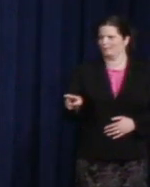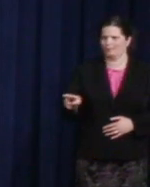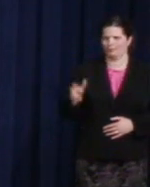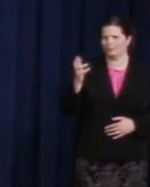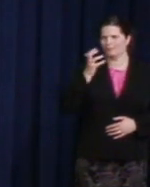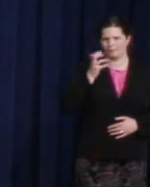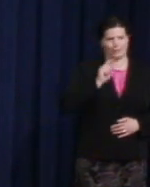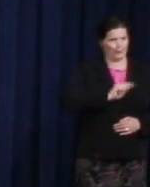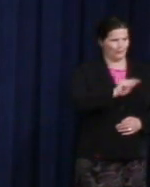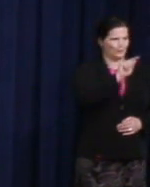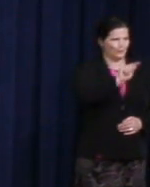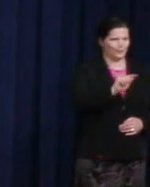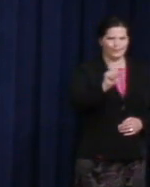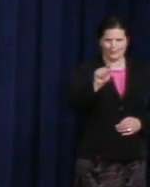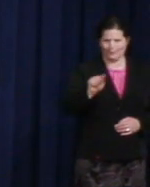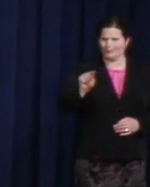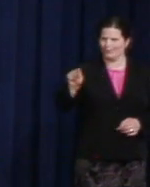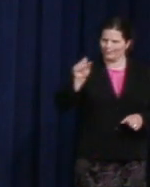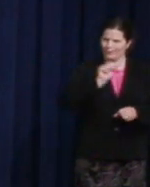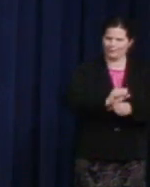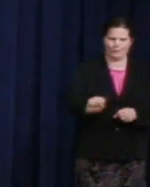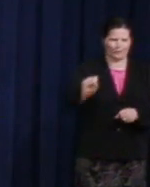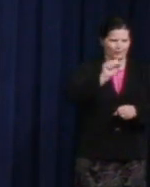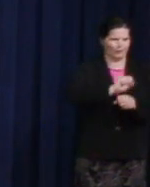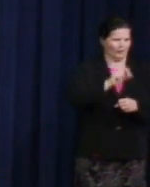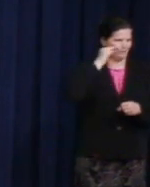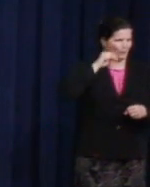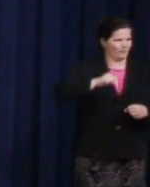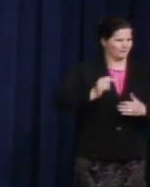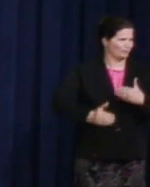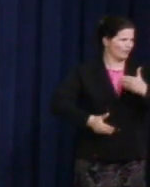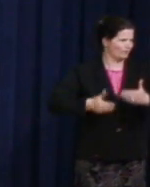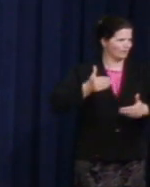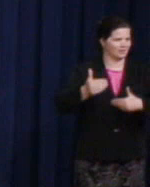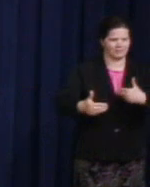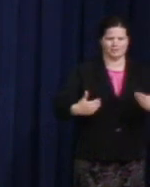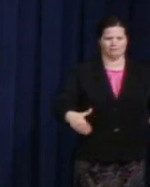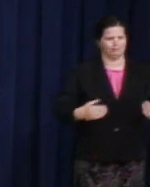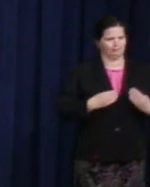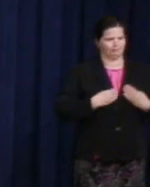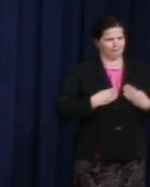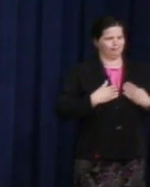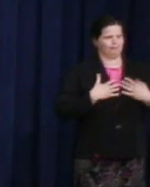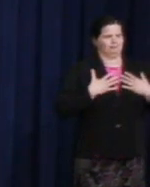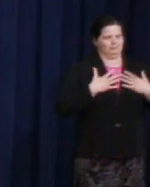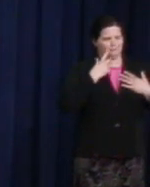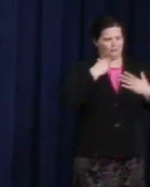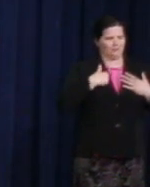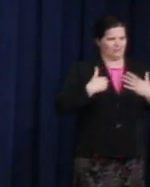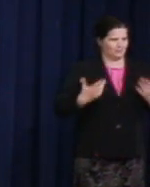who have worked to create so much progress. I'm truly, truly moved to be here today.